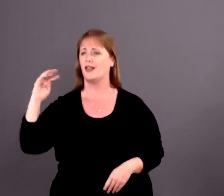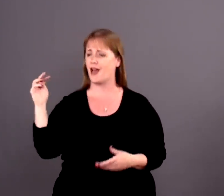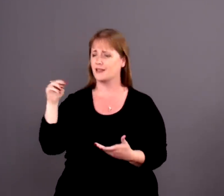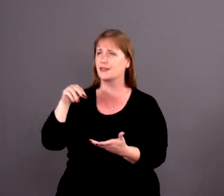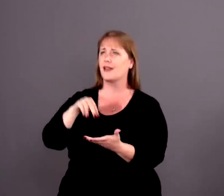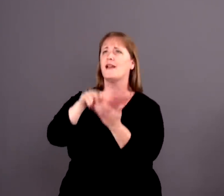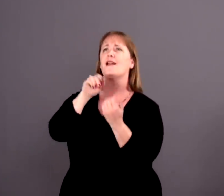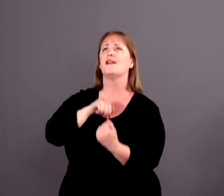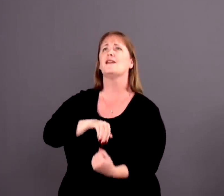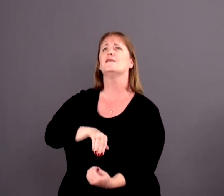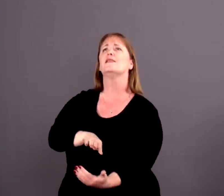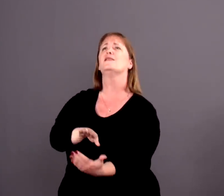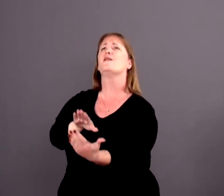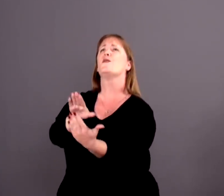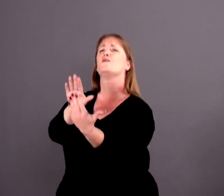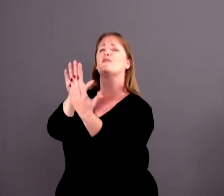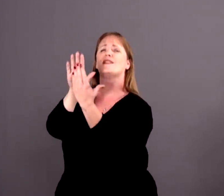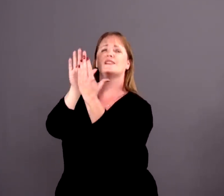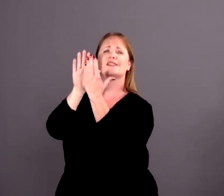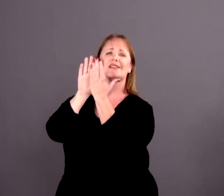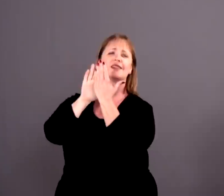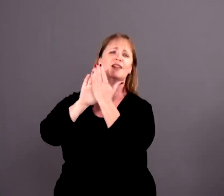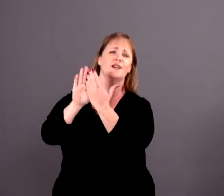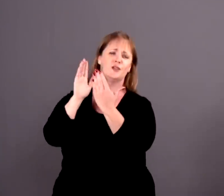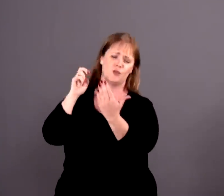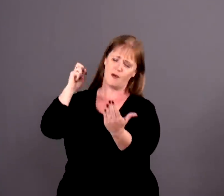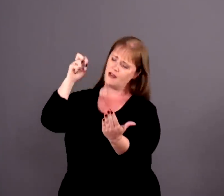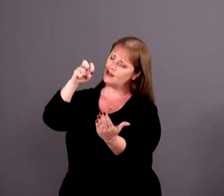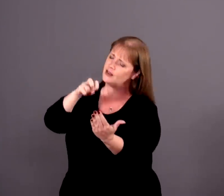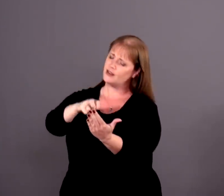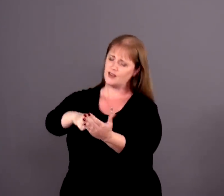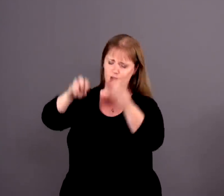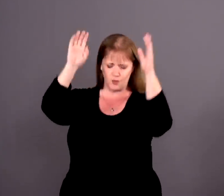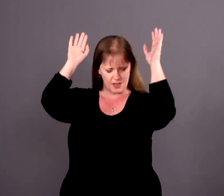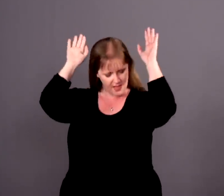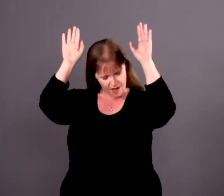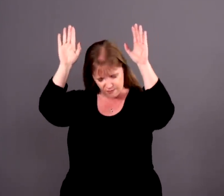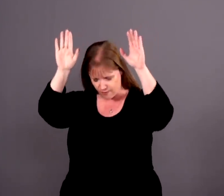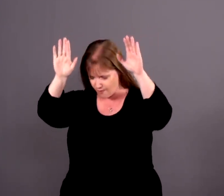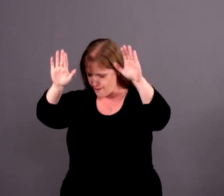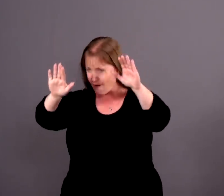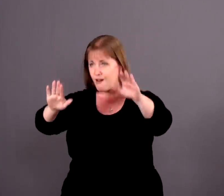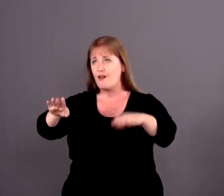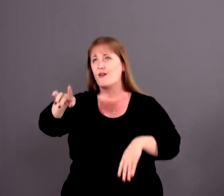Will I stand in your presence? Or to my knees will I fall?